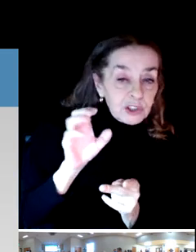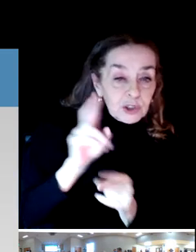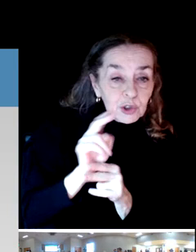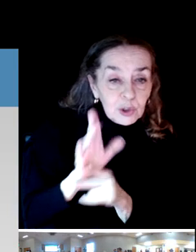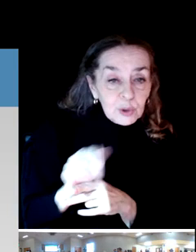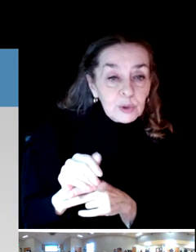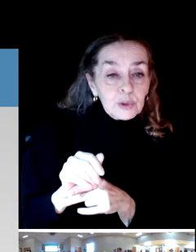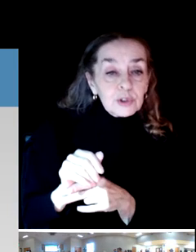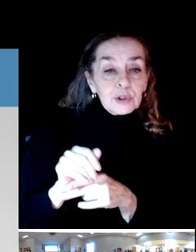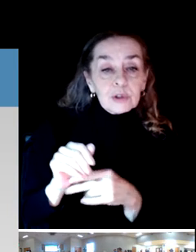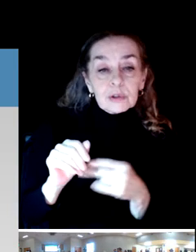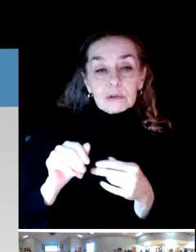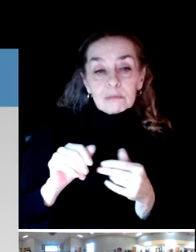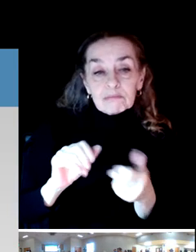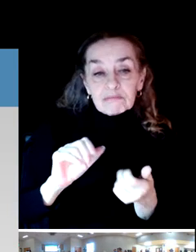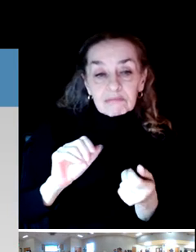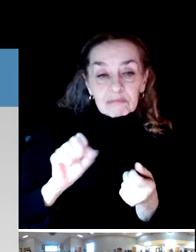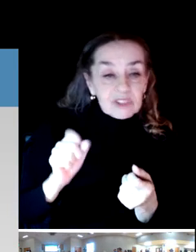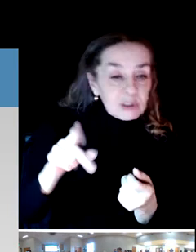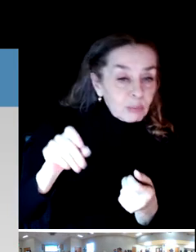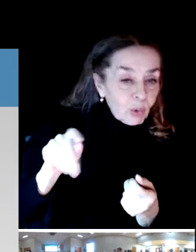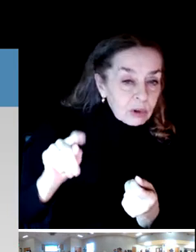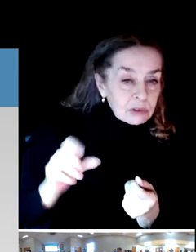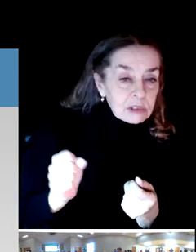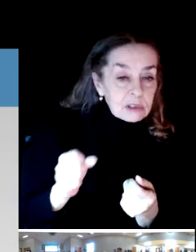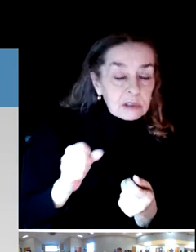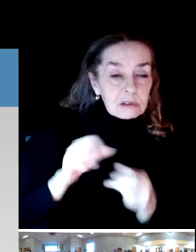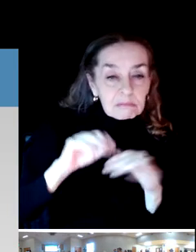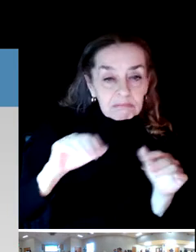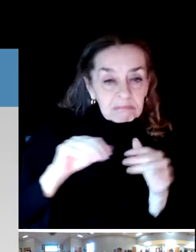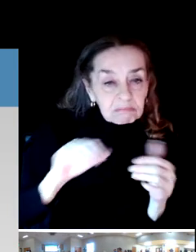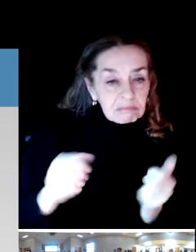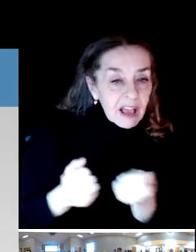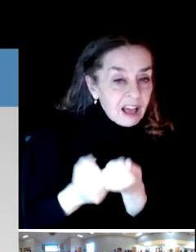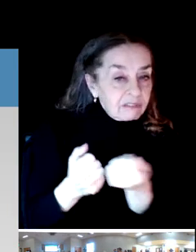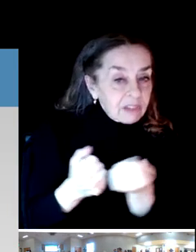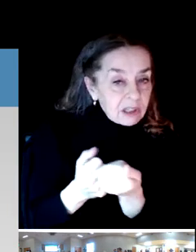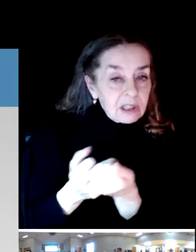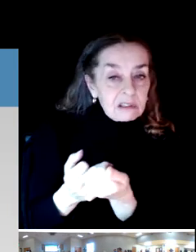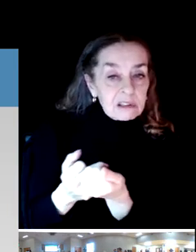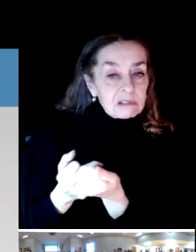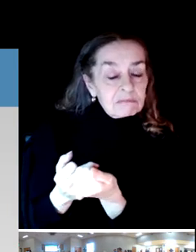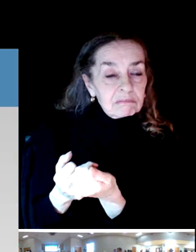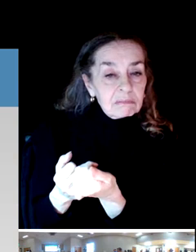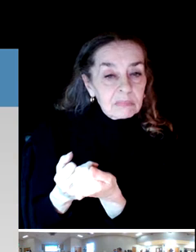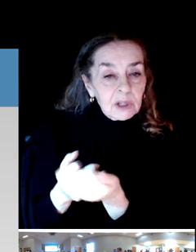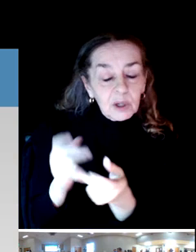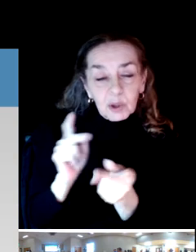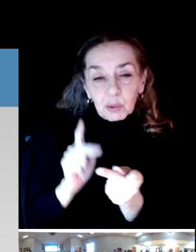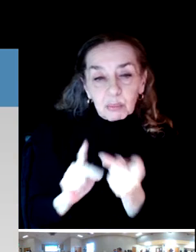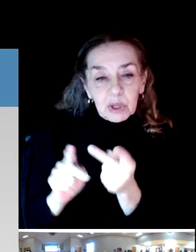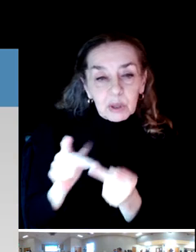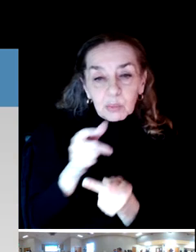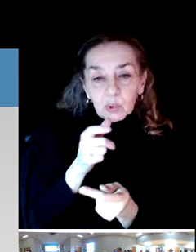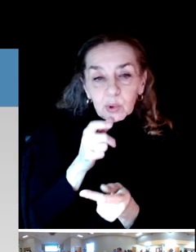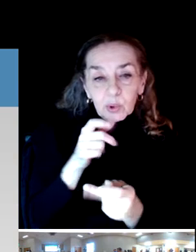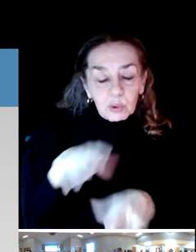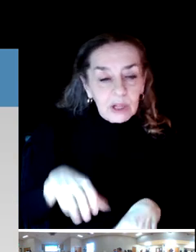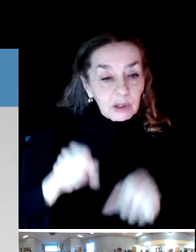advocates, sports advocates, aquatic advocates and people that took classes in different